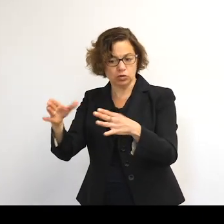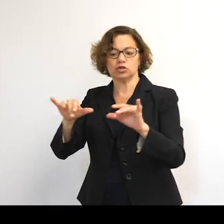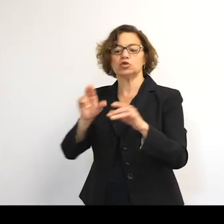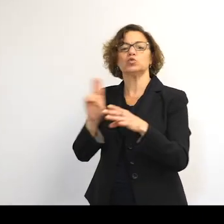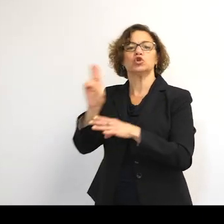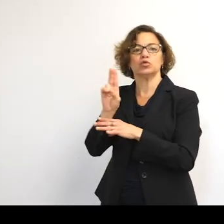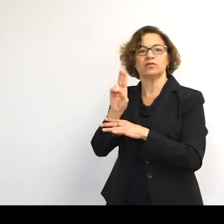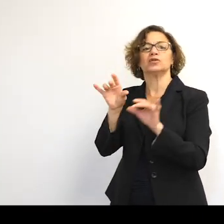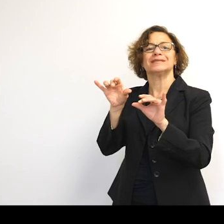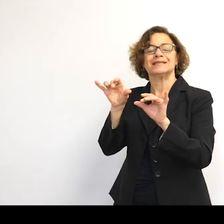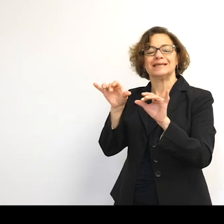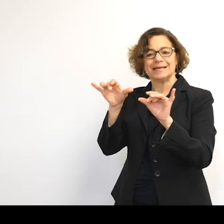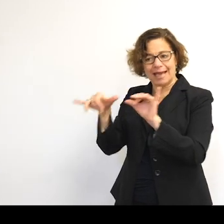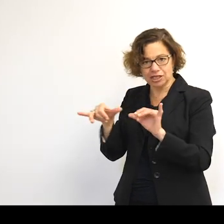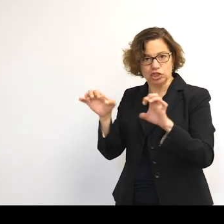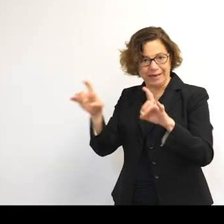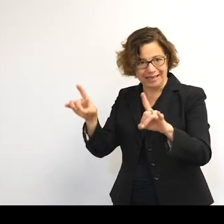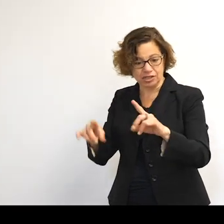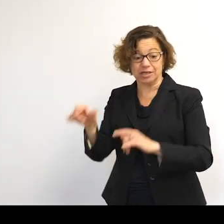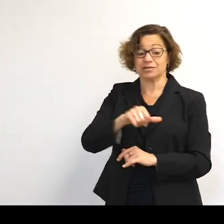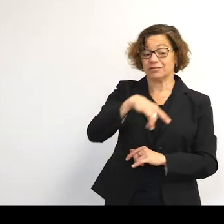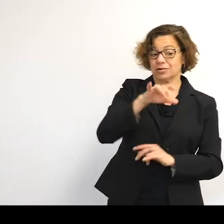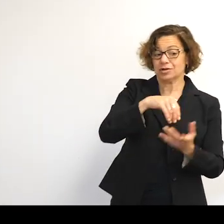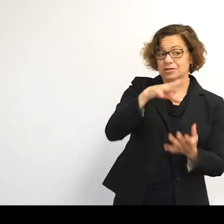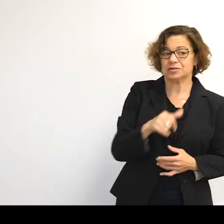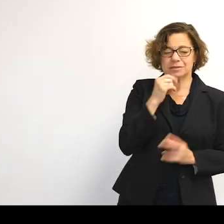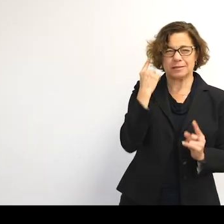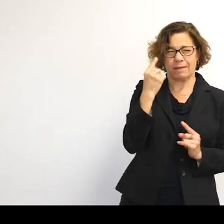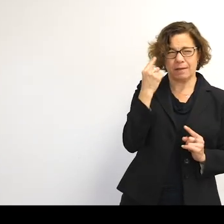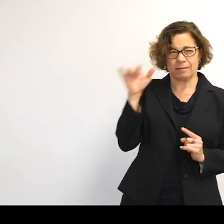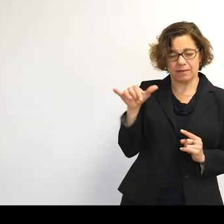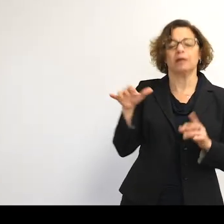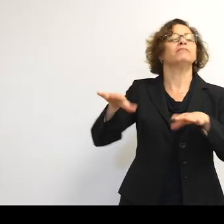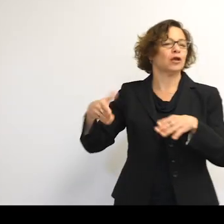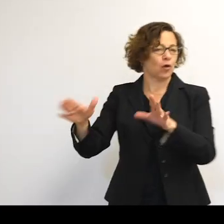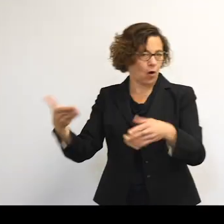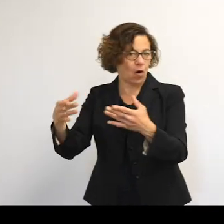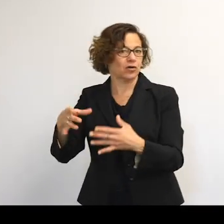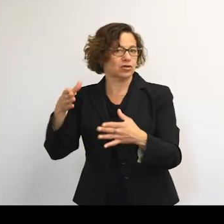education for students who would not ordinarily consider it. And I'm very, very excited that tonight we